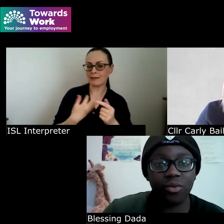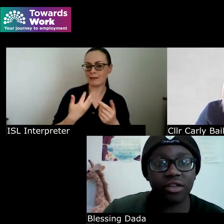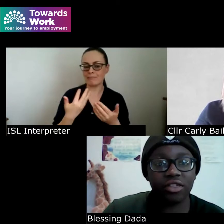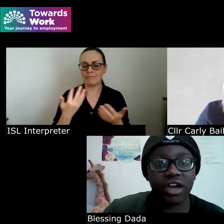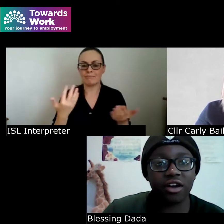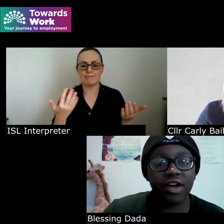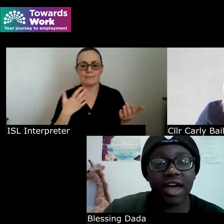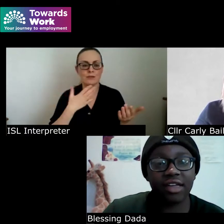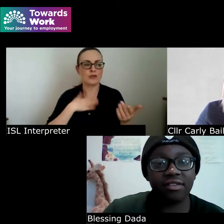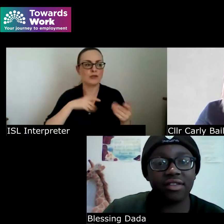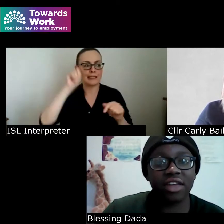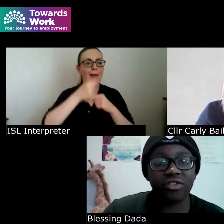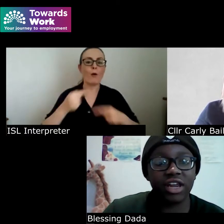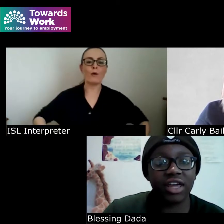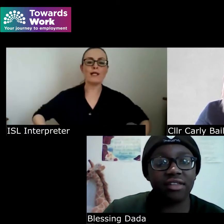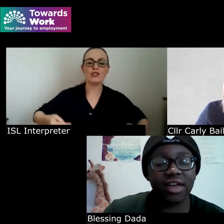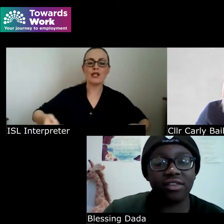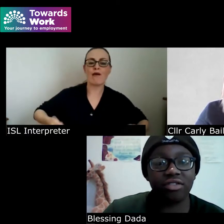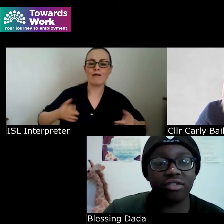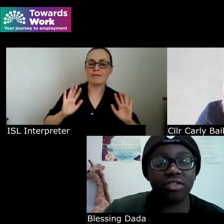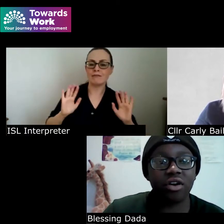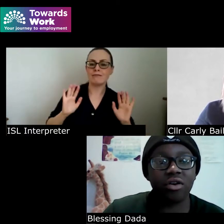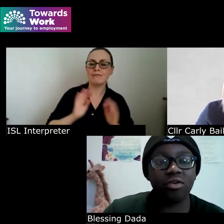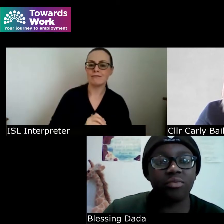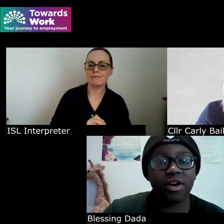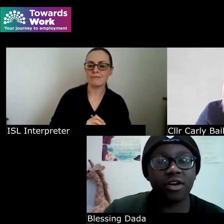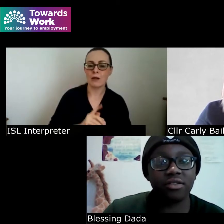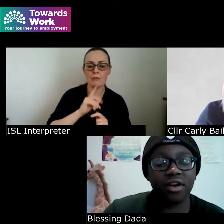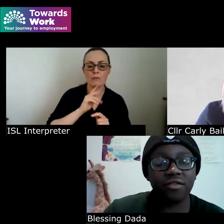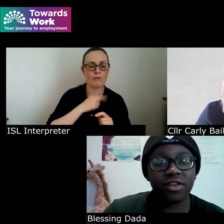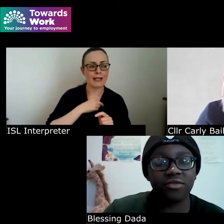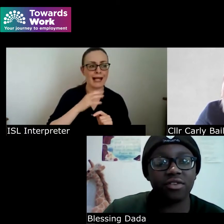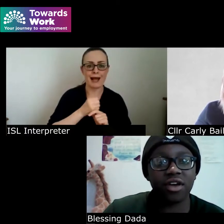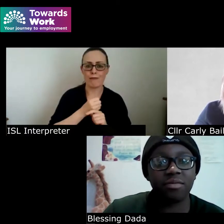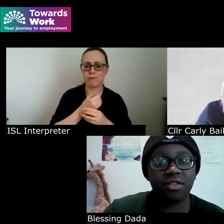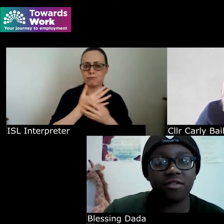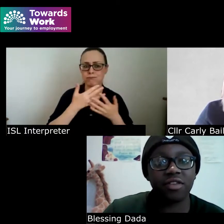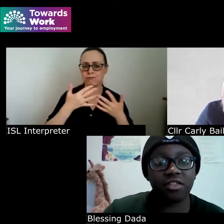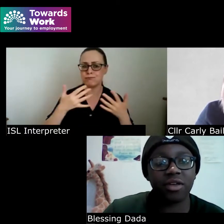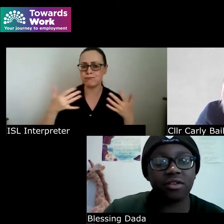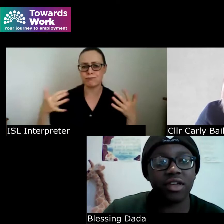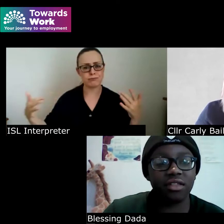wheelchair and that's really it and there's just a whole broad of different types of disabilities